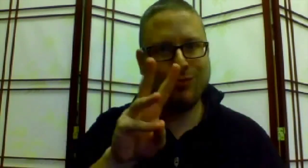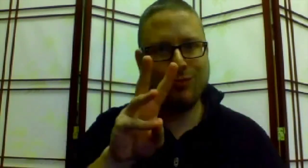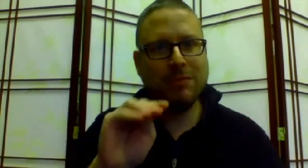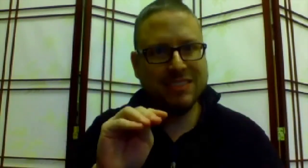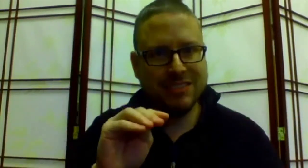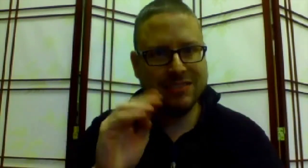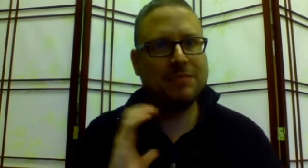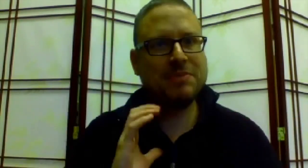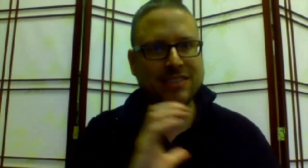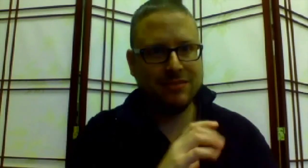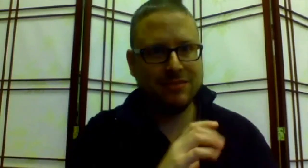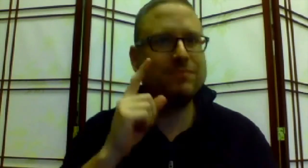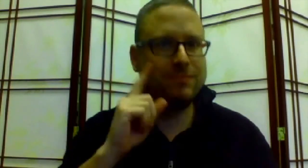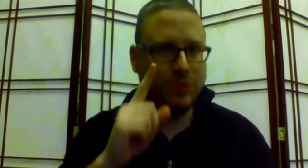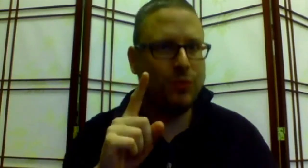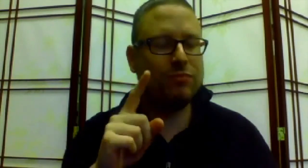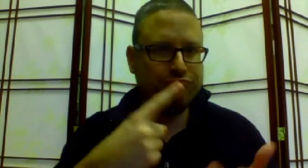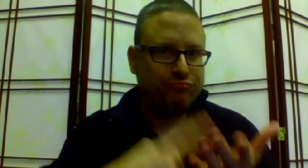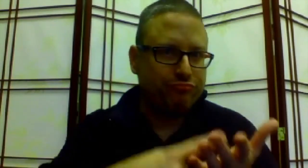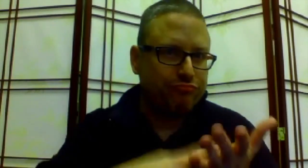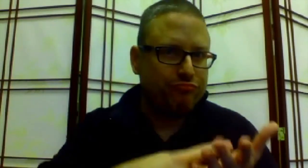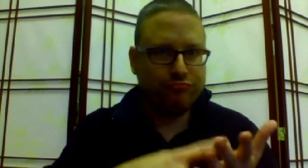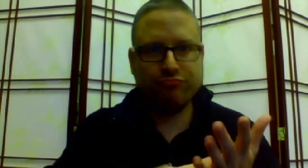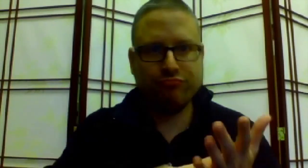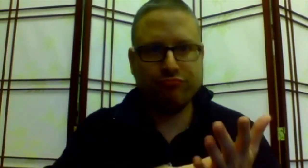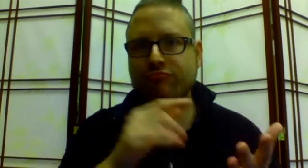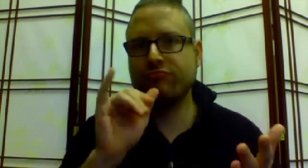to the Ways and Means Committee for discussion.